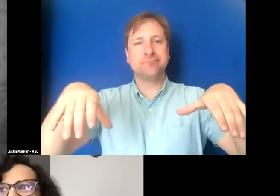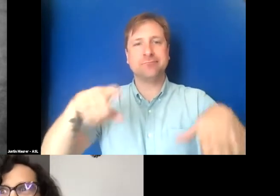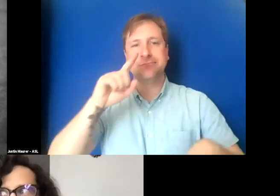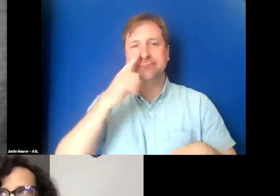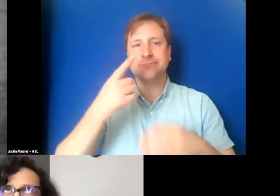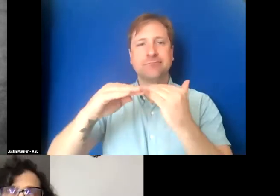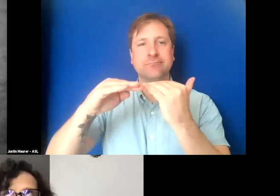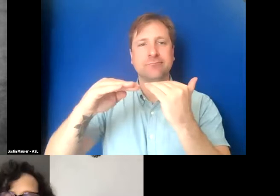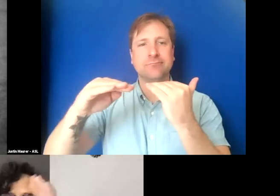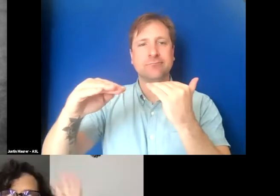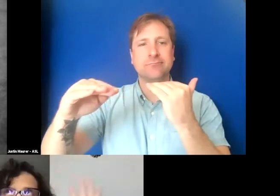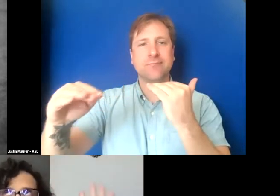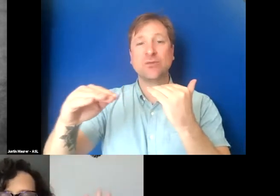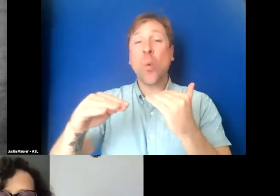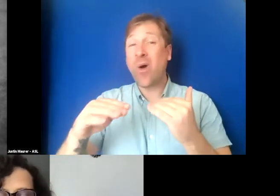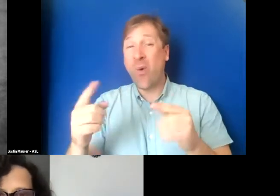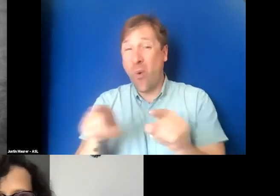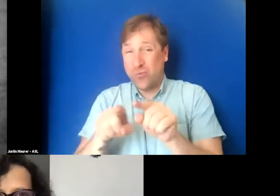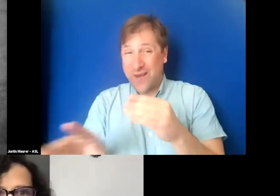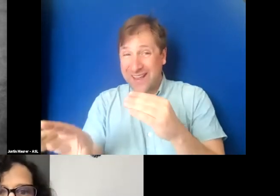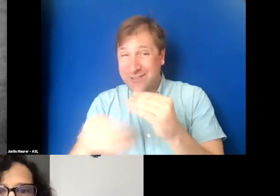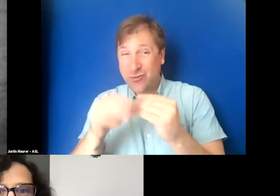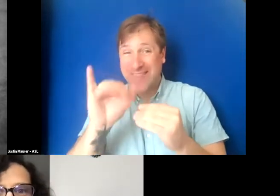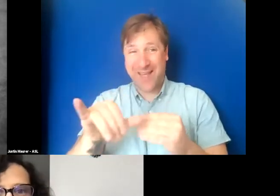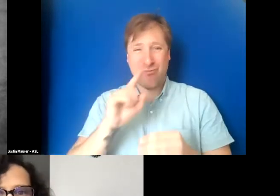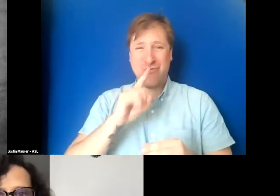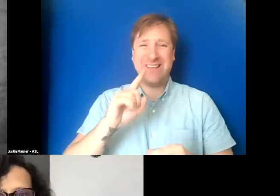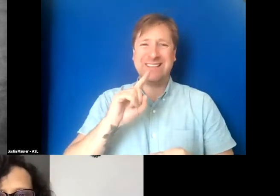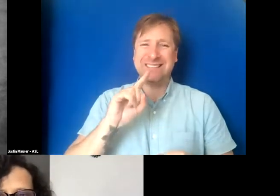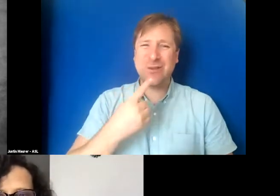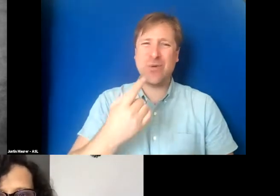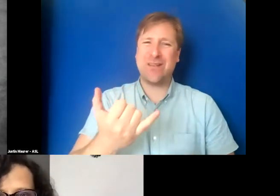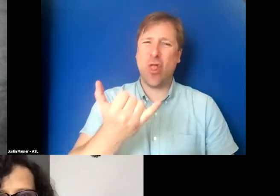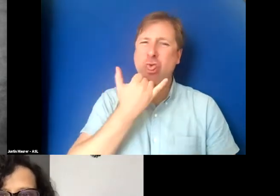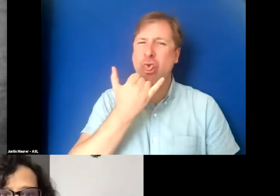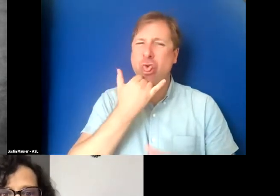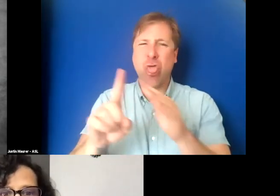in addition to just the extreme level of spelling and punctuation typos,